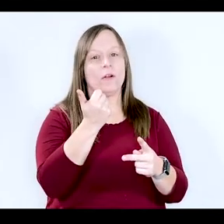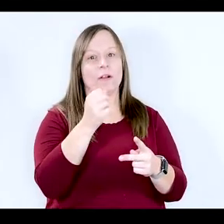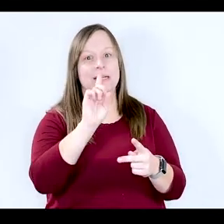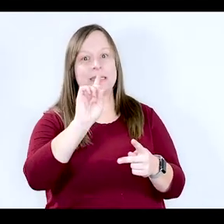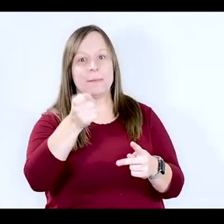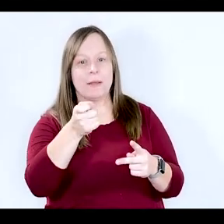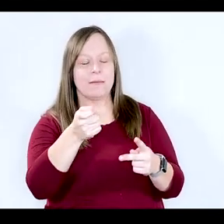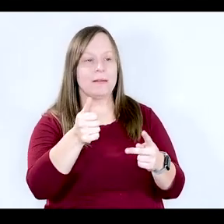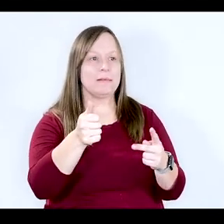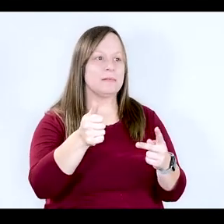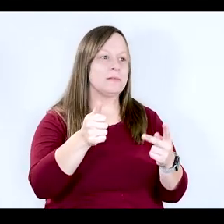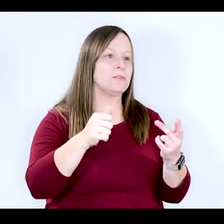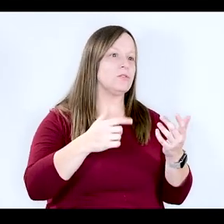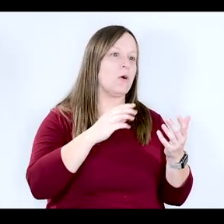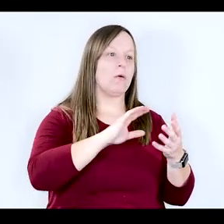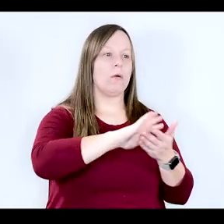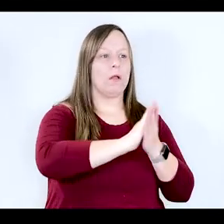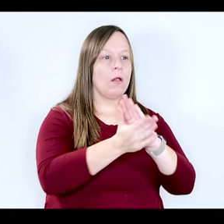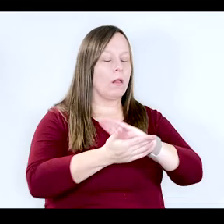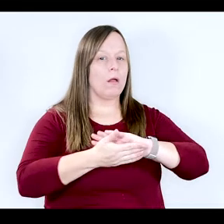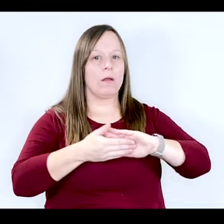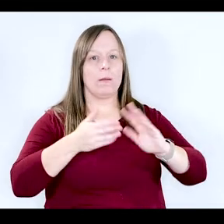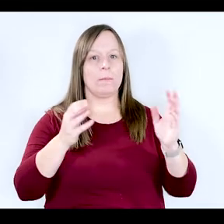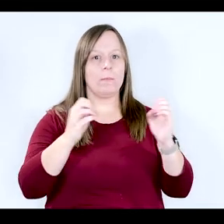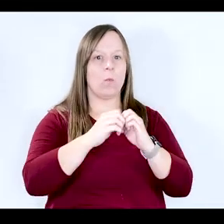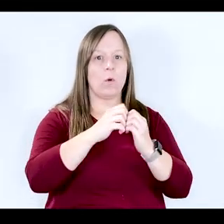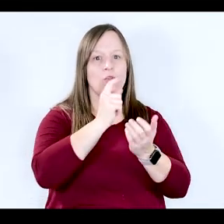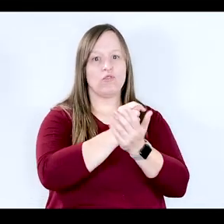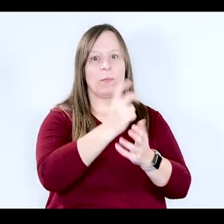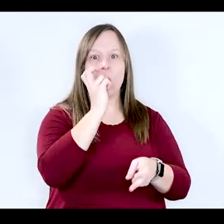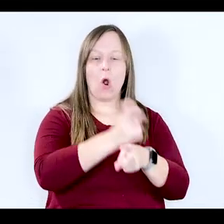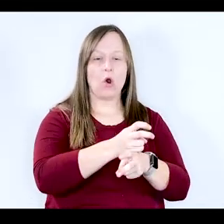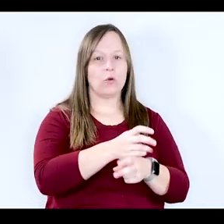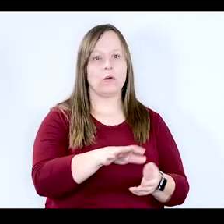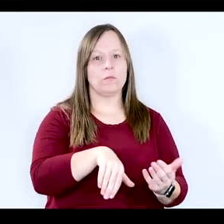disabilities which can then, in turn, make things like treatment even harder to find.